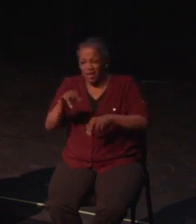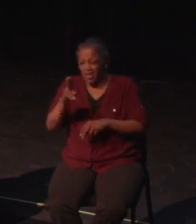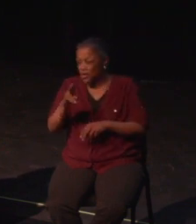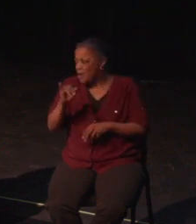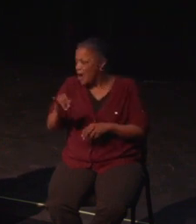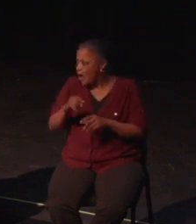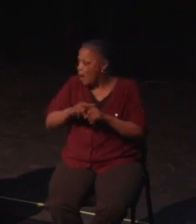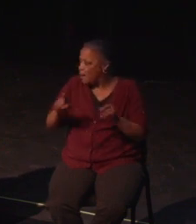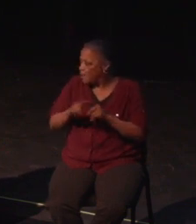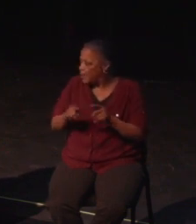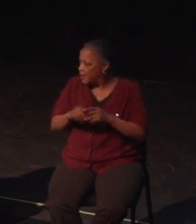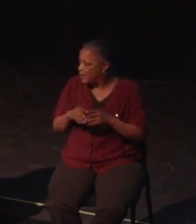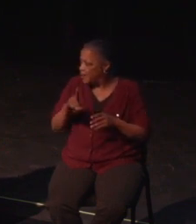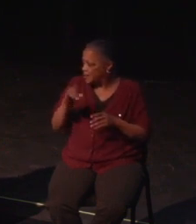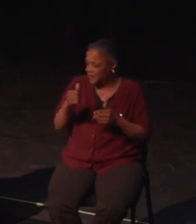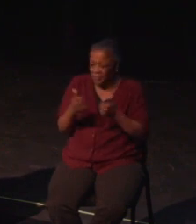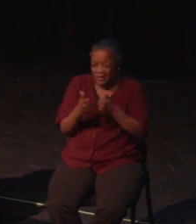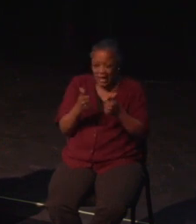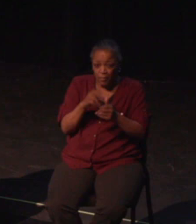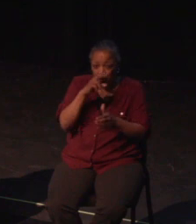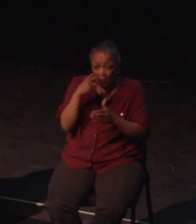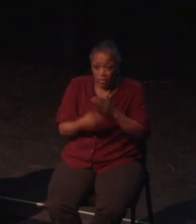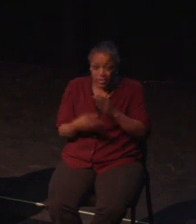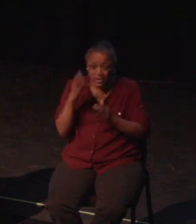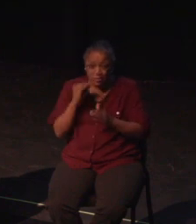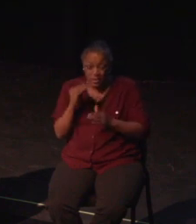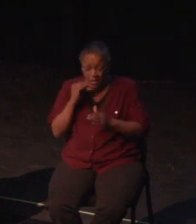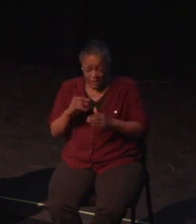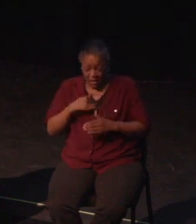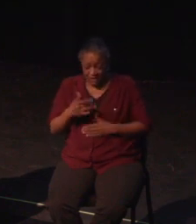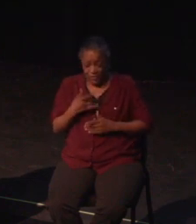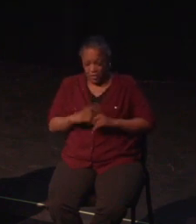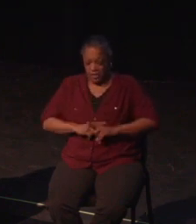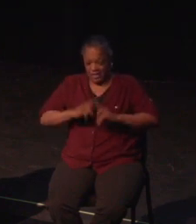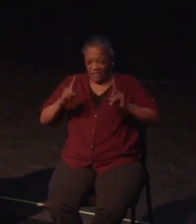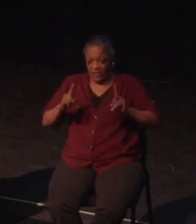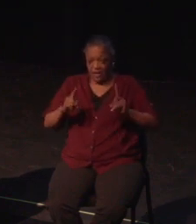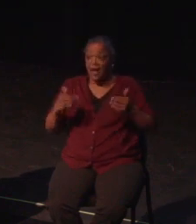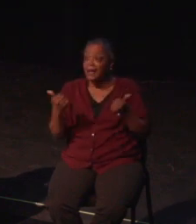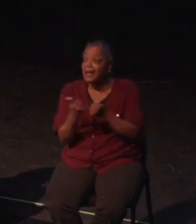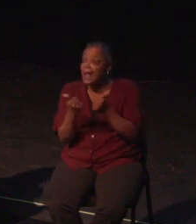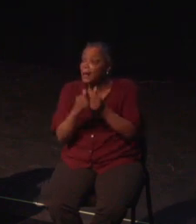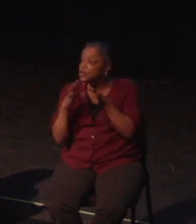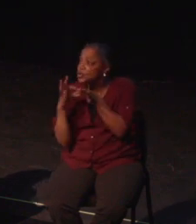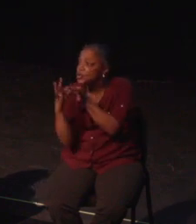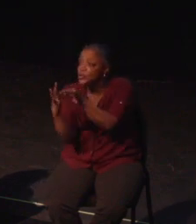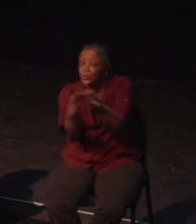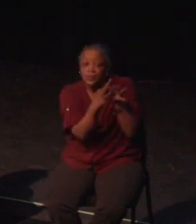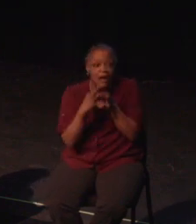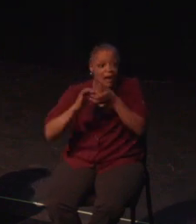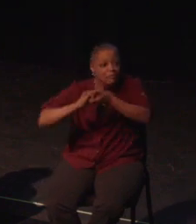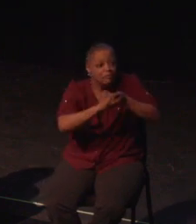This game has some accessibility issues. Could they do better? Yes. Most games could. But you know something they did right for me?